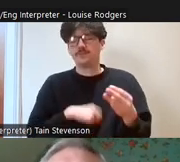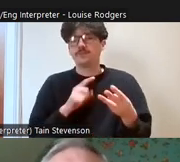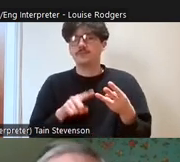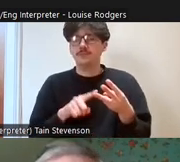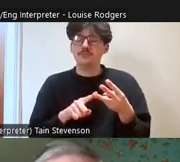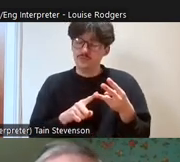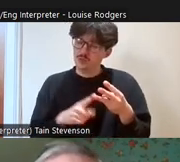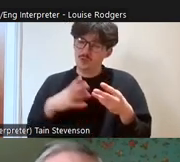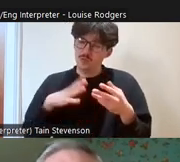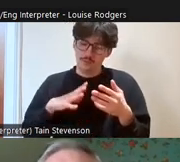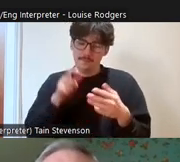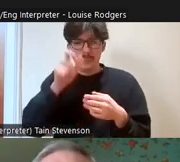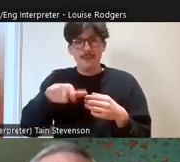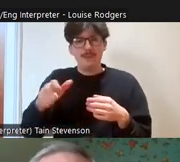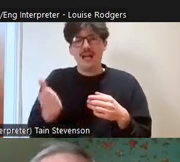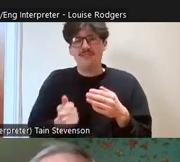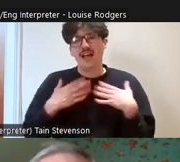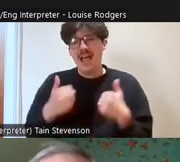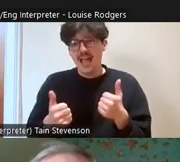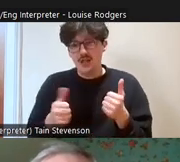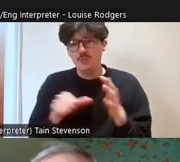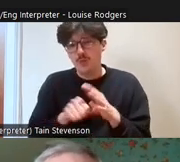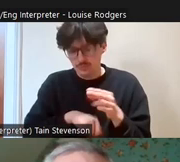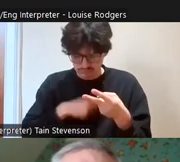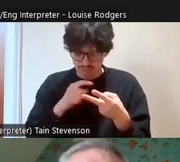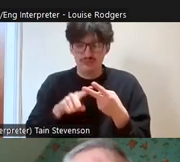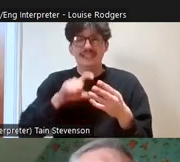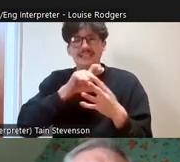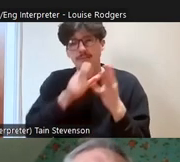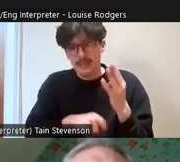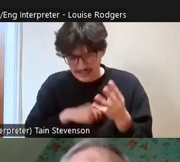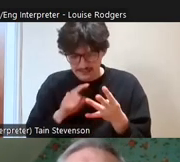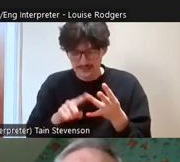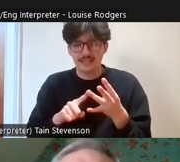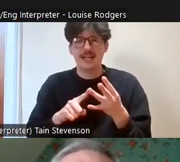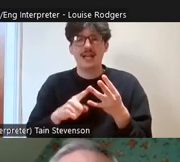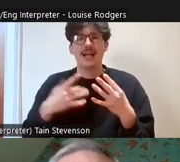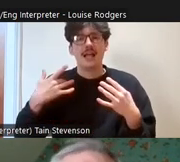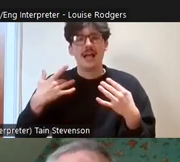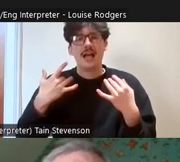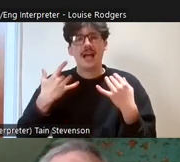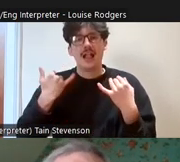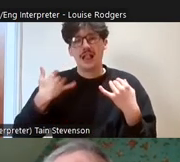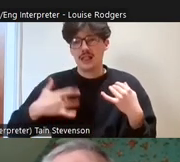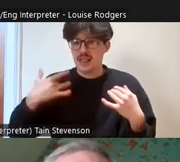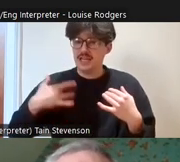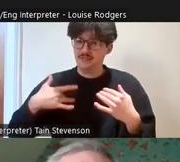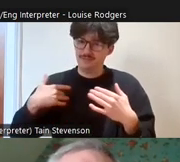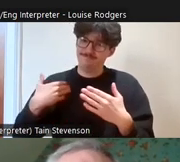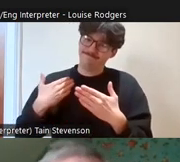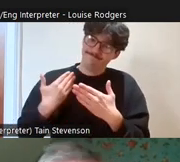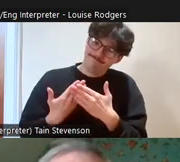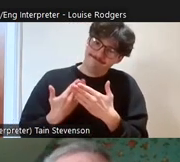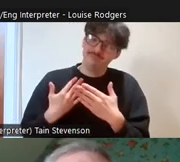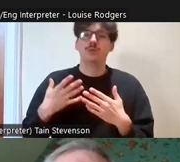disabilities, life limiting conditions and stuff, so these are the basic things that tell you